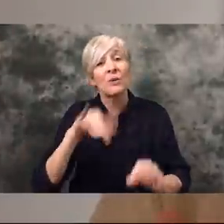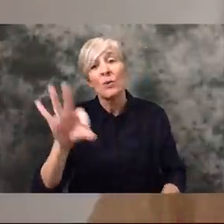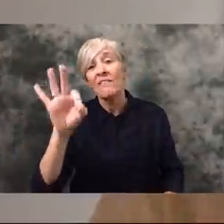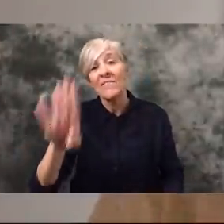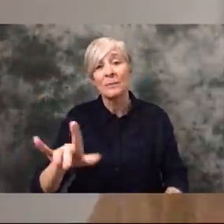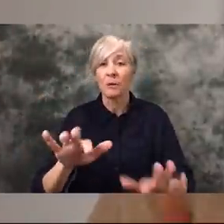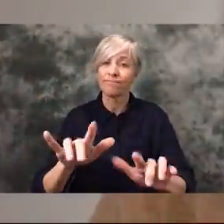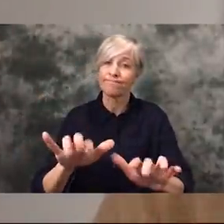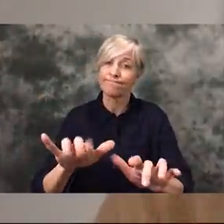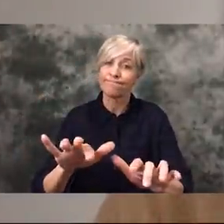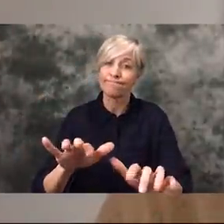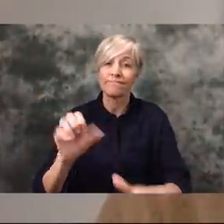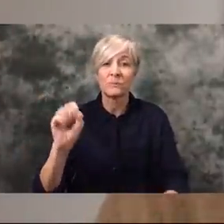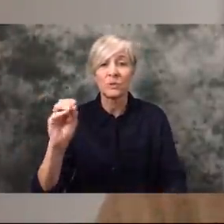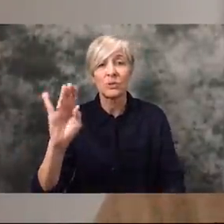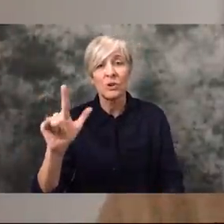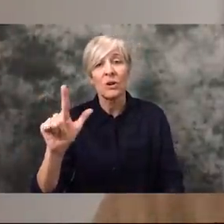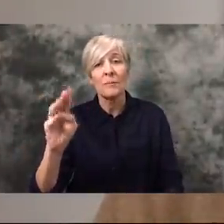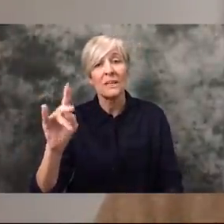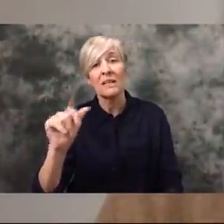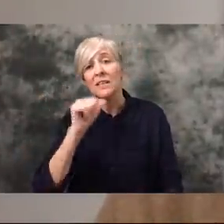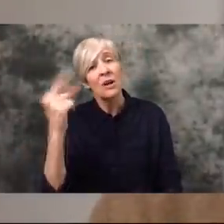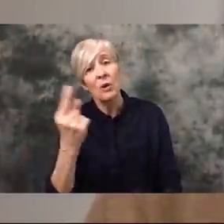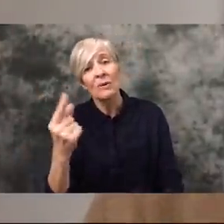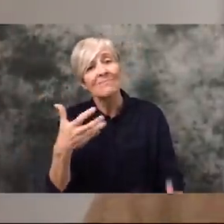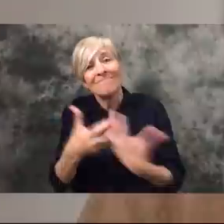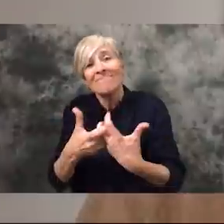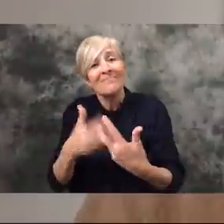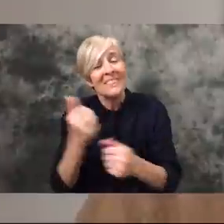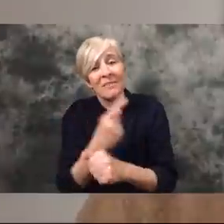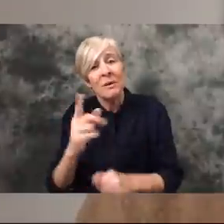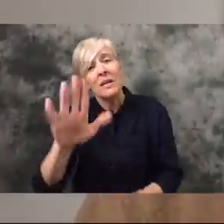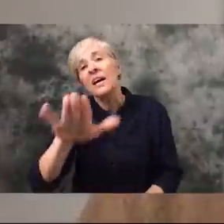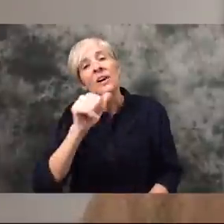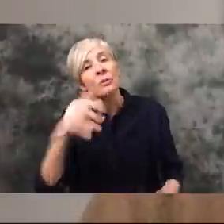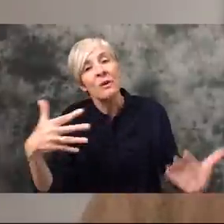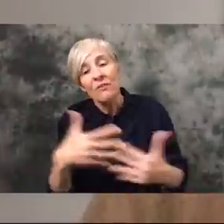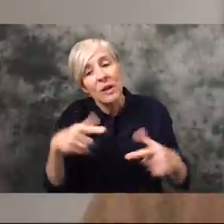on Facebook or Social Media is not necessarily it. So, don't be afraid during